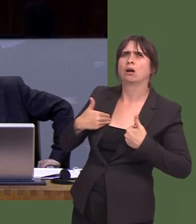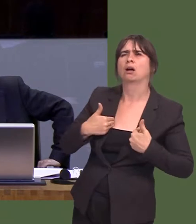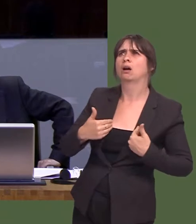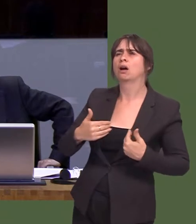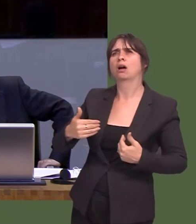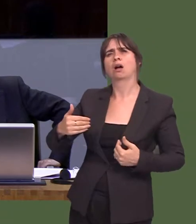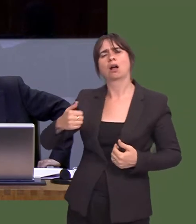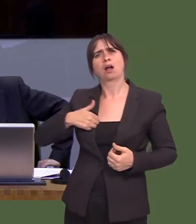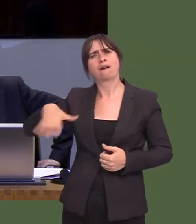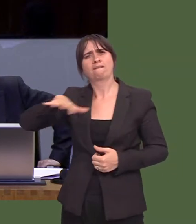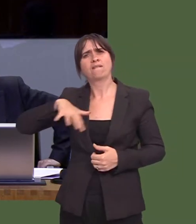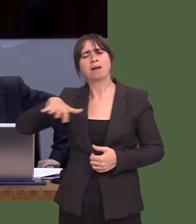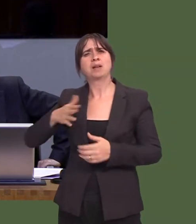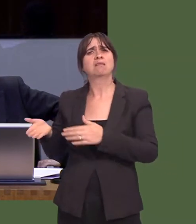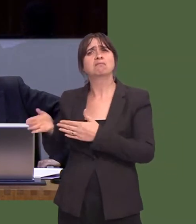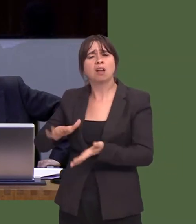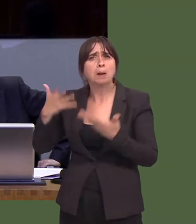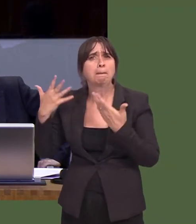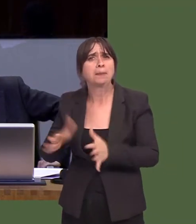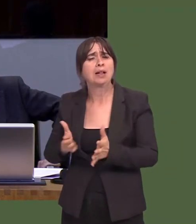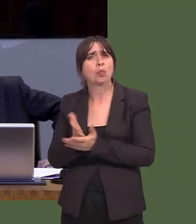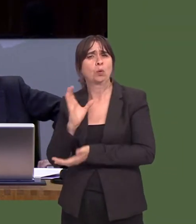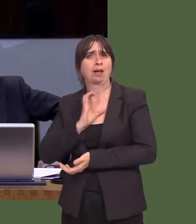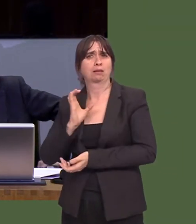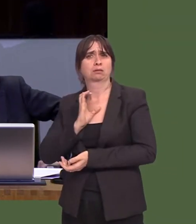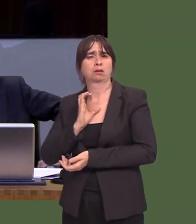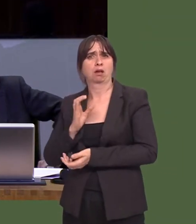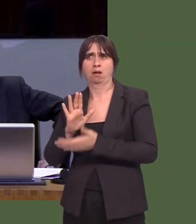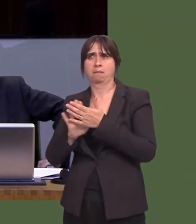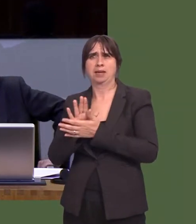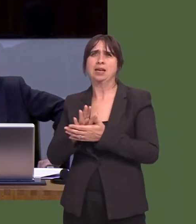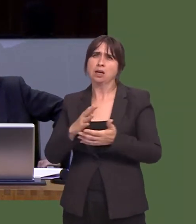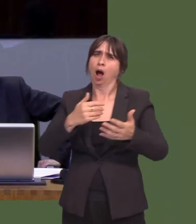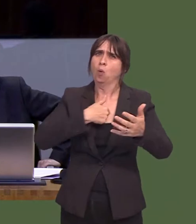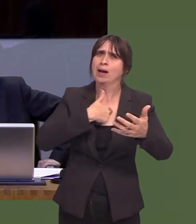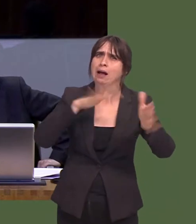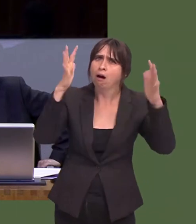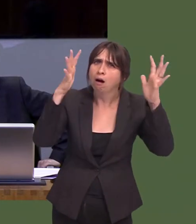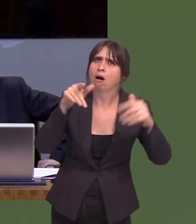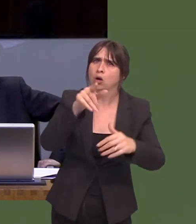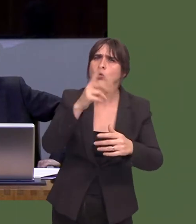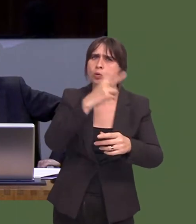Members in this Chamber, we welcomed that commitment that the Government made at that time in 2010.